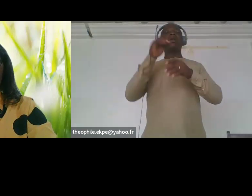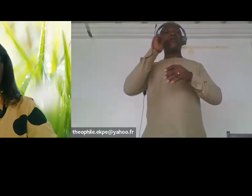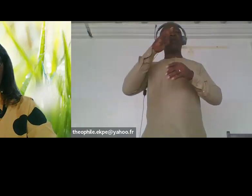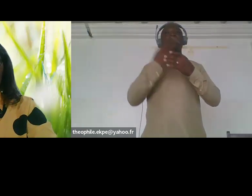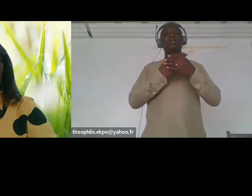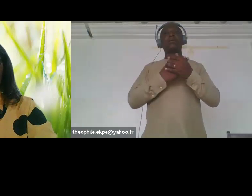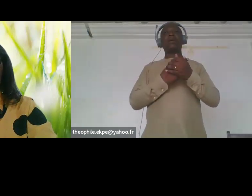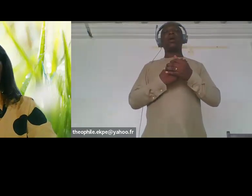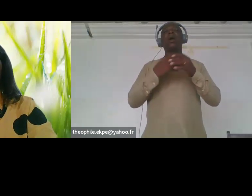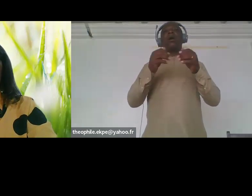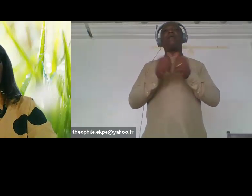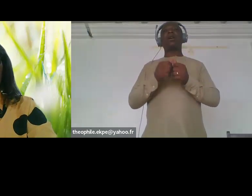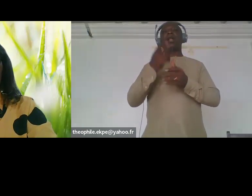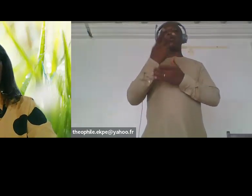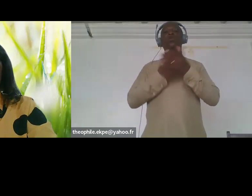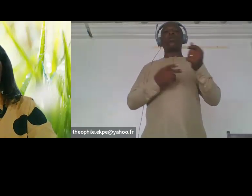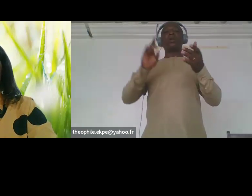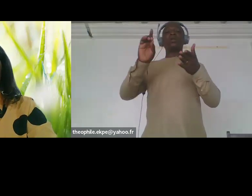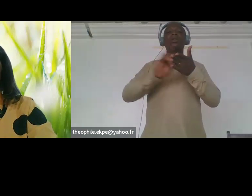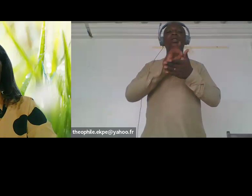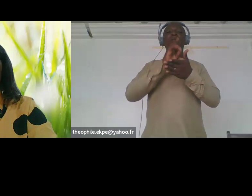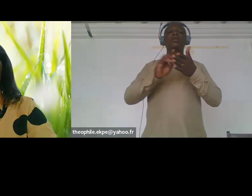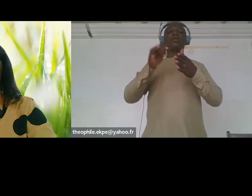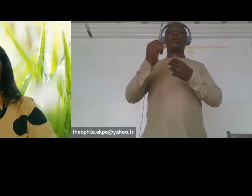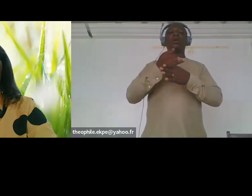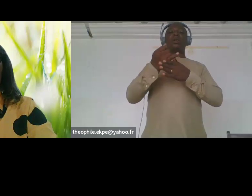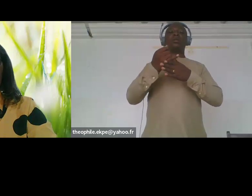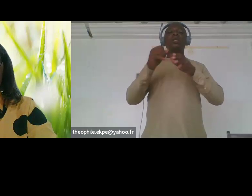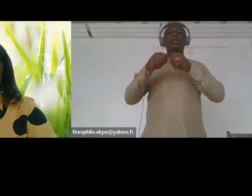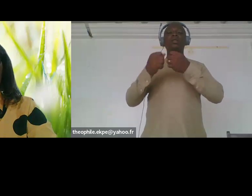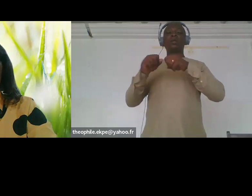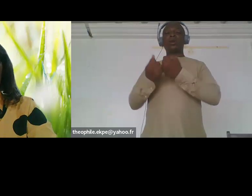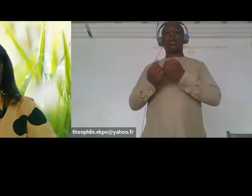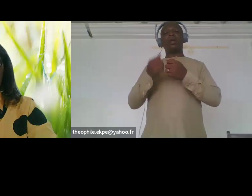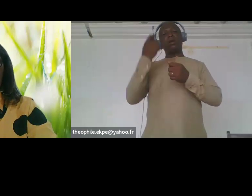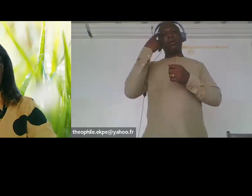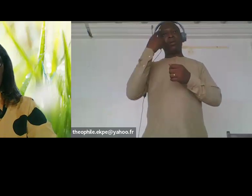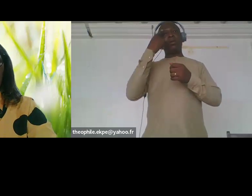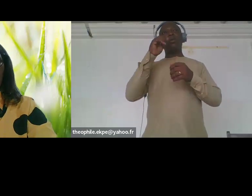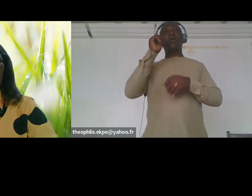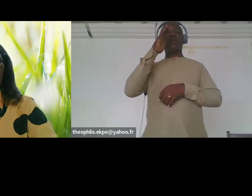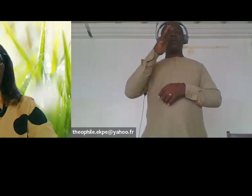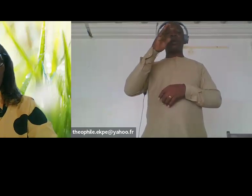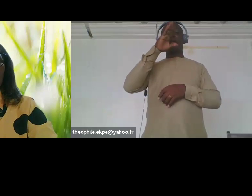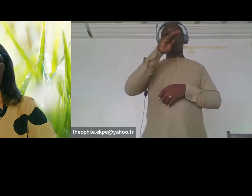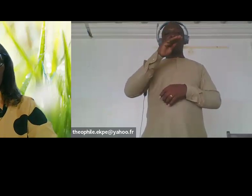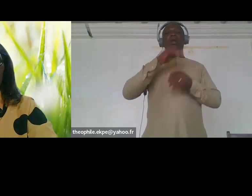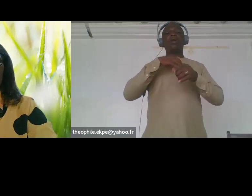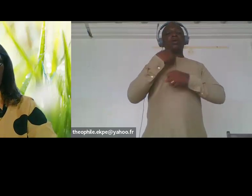discrimination of being women but also adding disability uh some of those